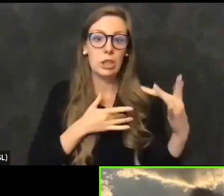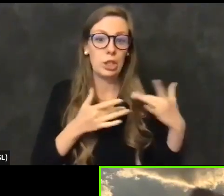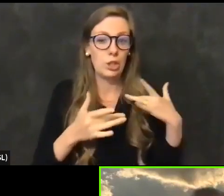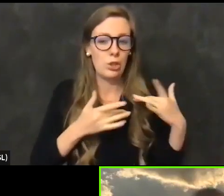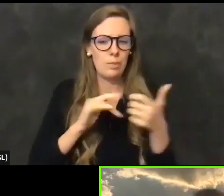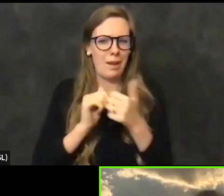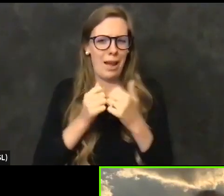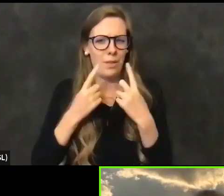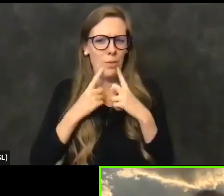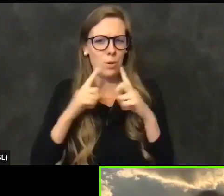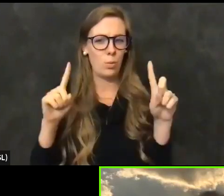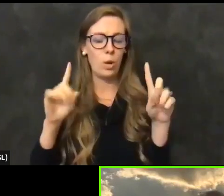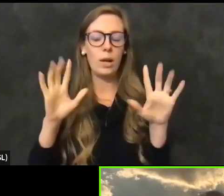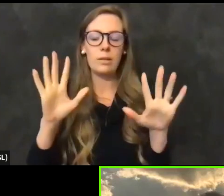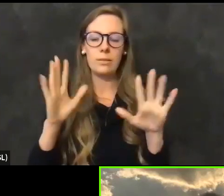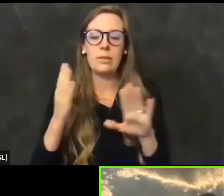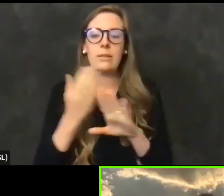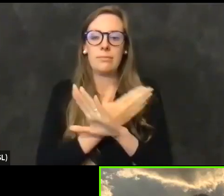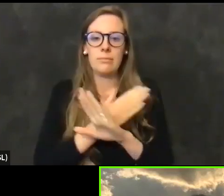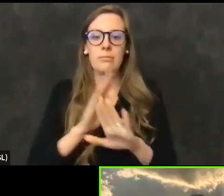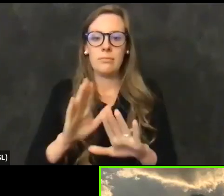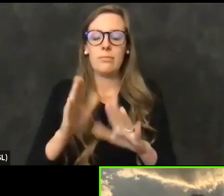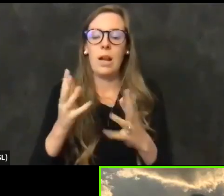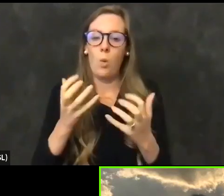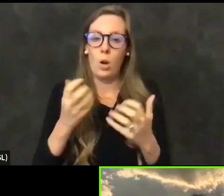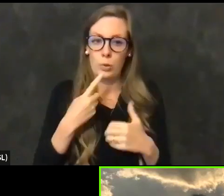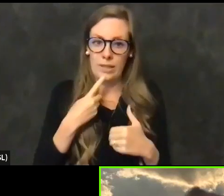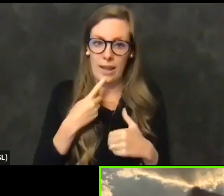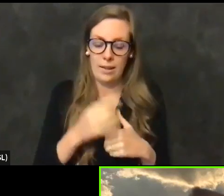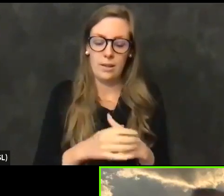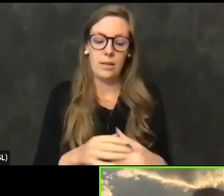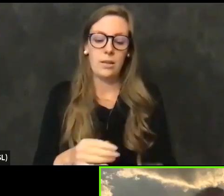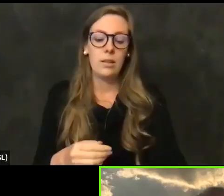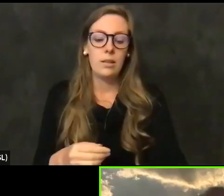But I want to preface all of this and say that what we knew what to what was not